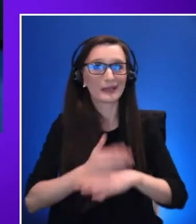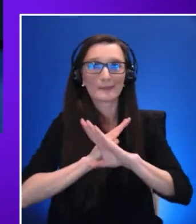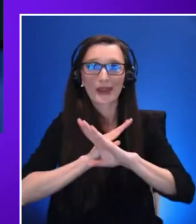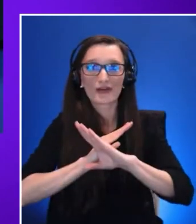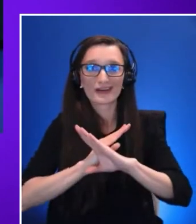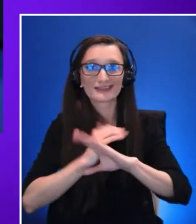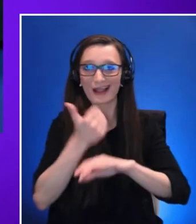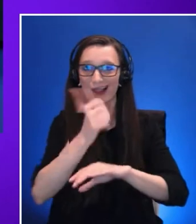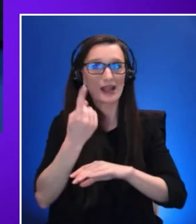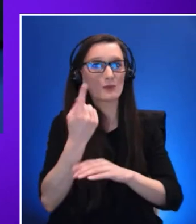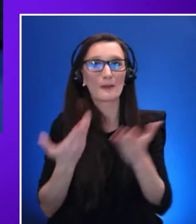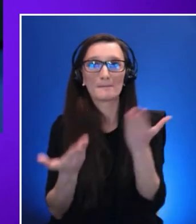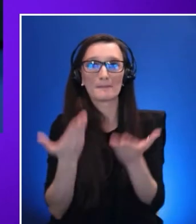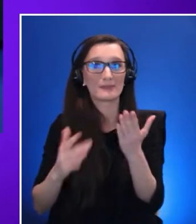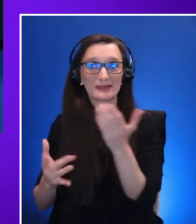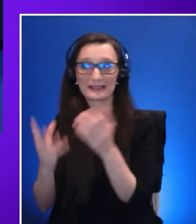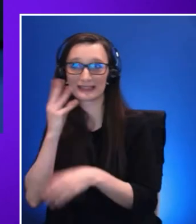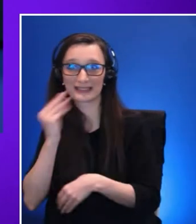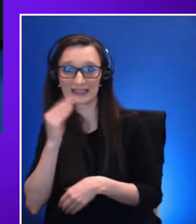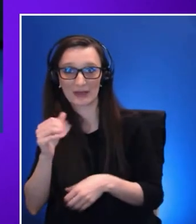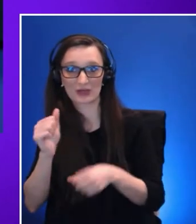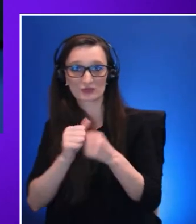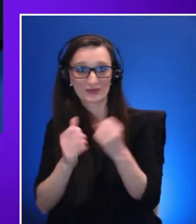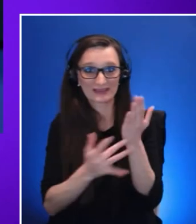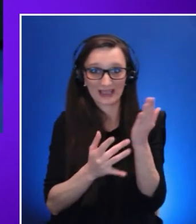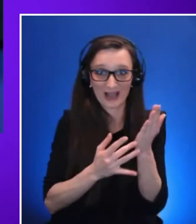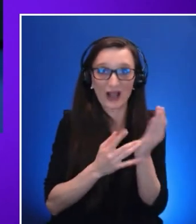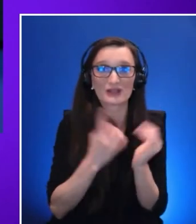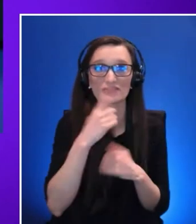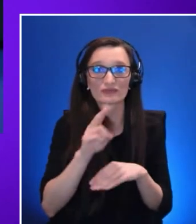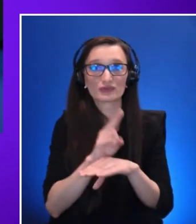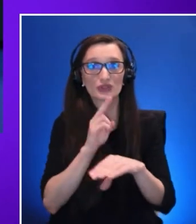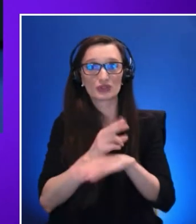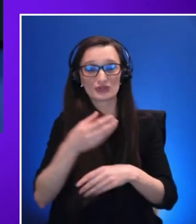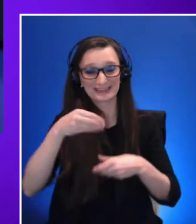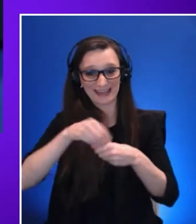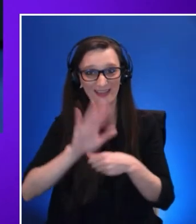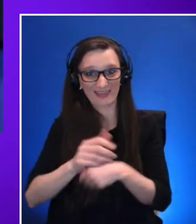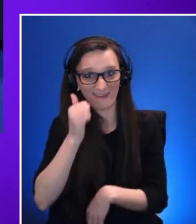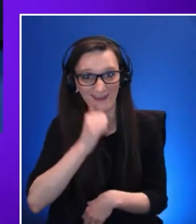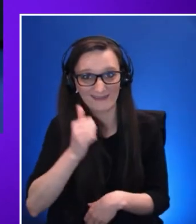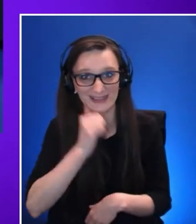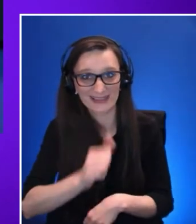to use as part of the day-to-day work in the metaverse. We improved employee